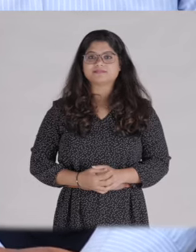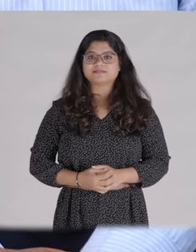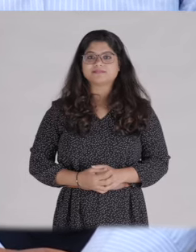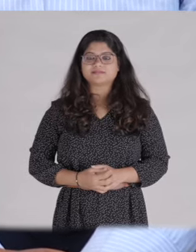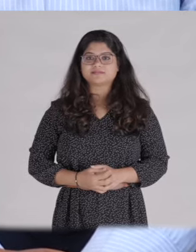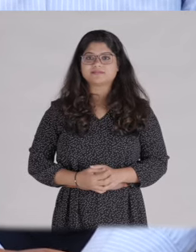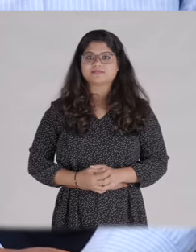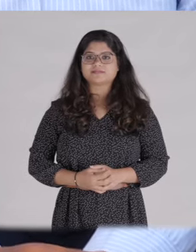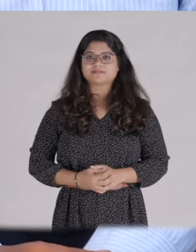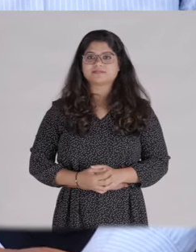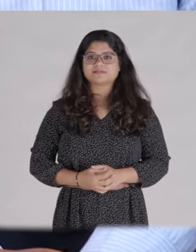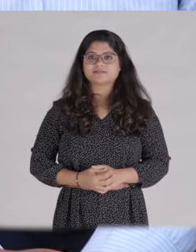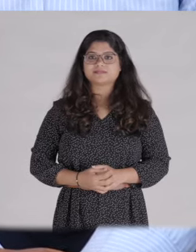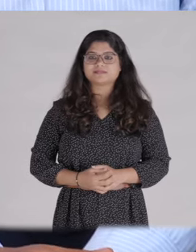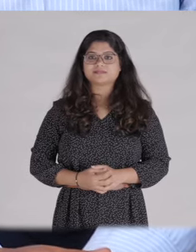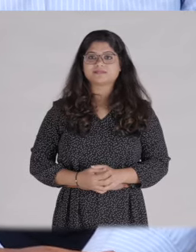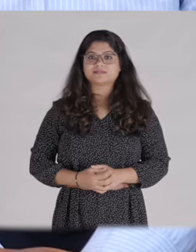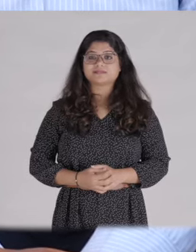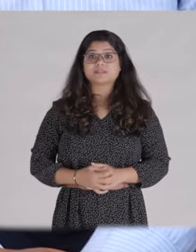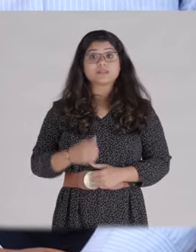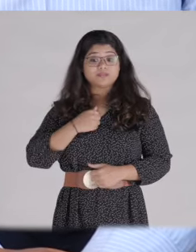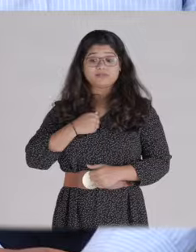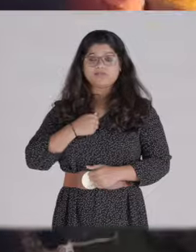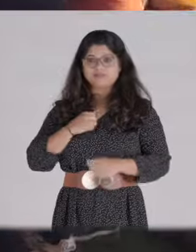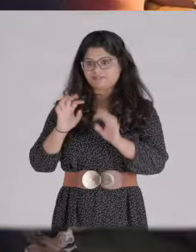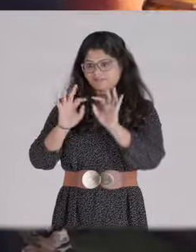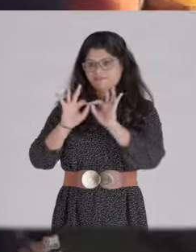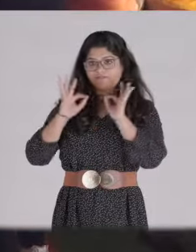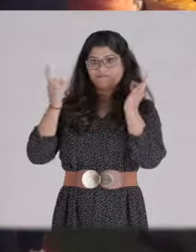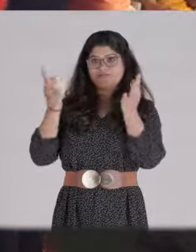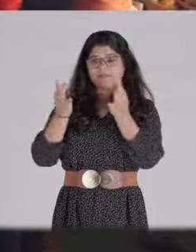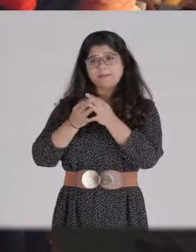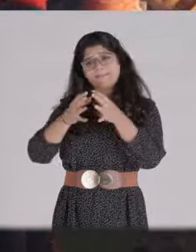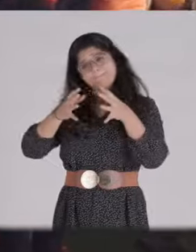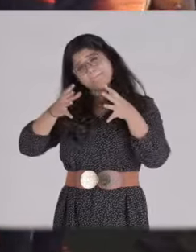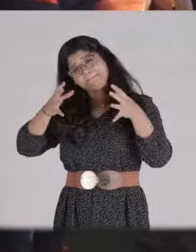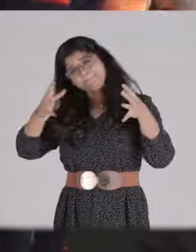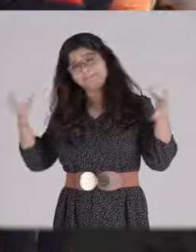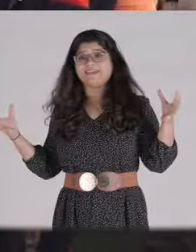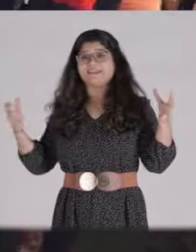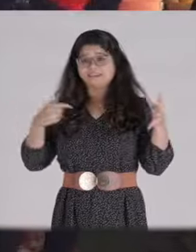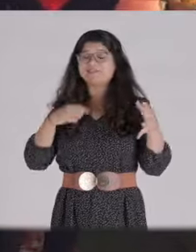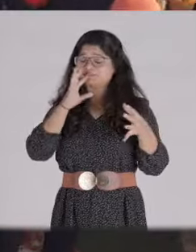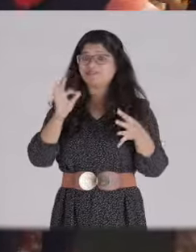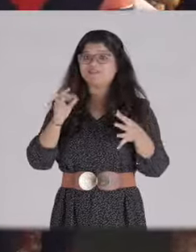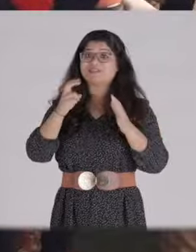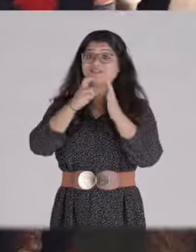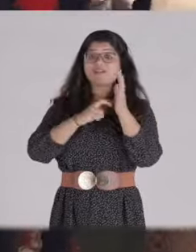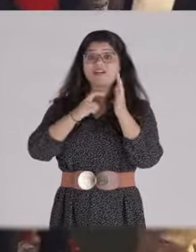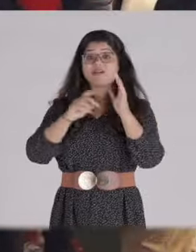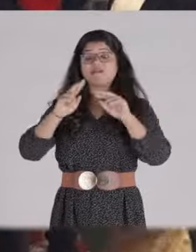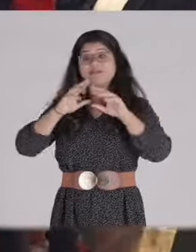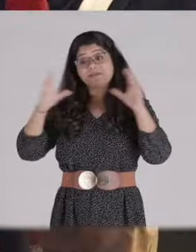I am the first woman who has studied and worked to this extent.